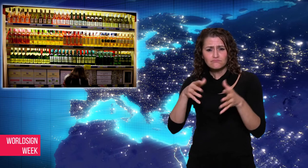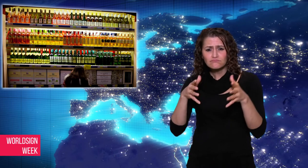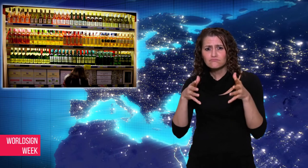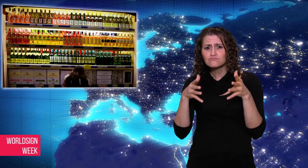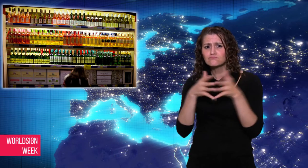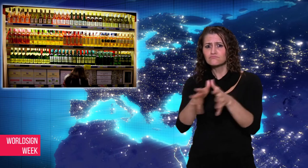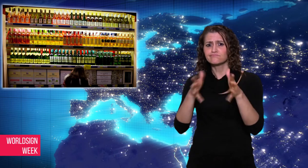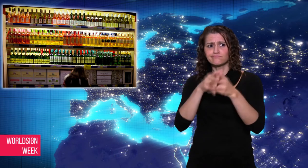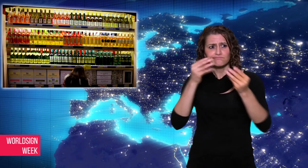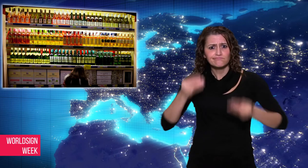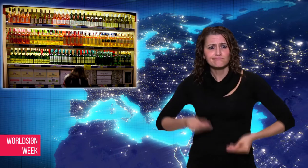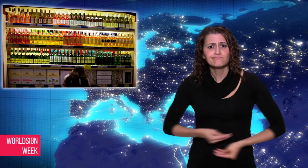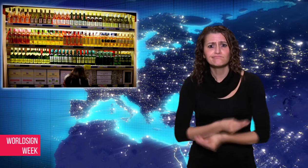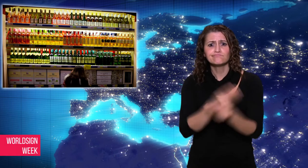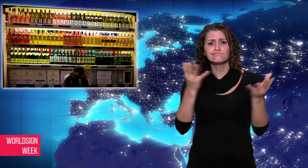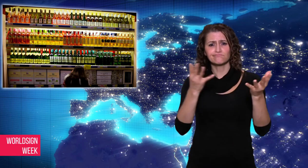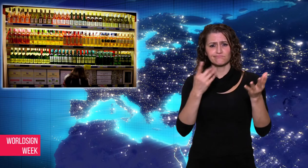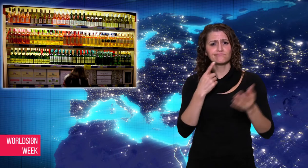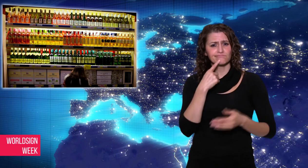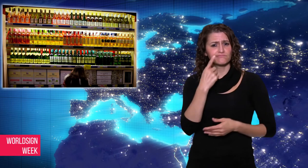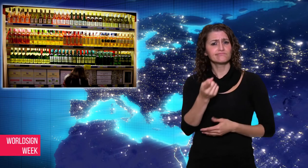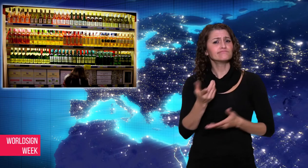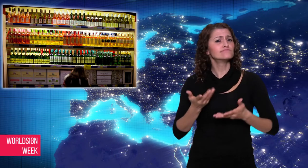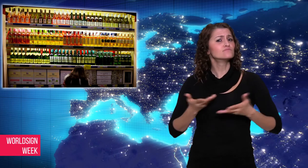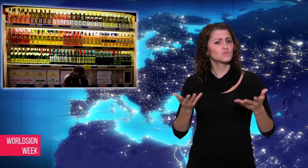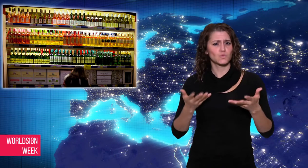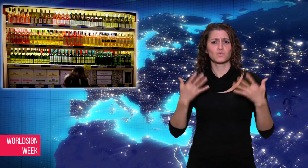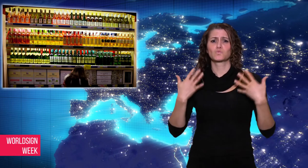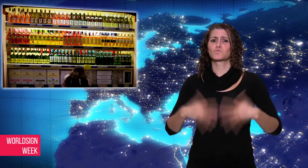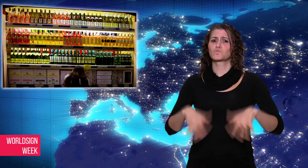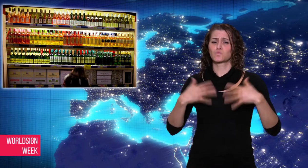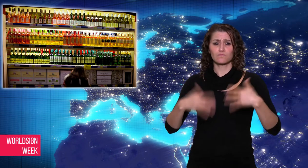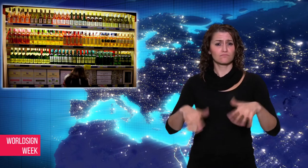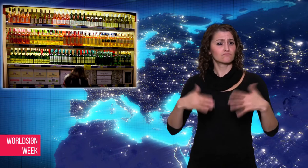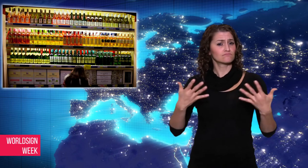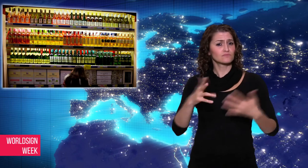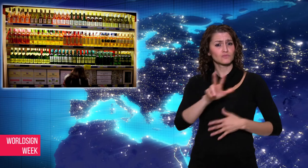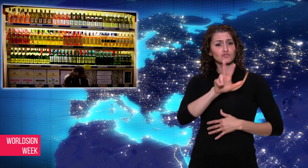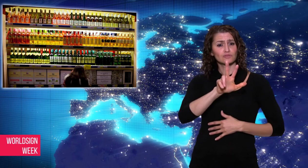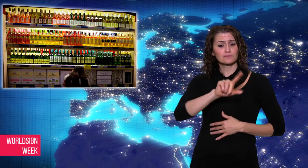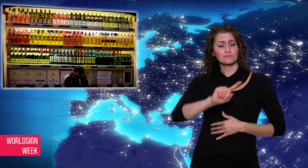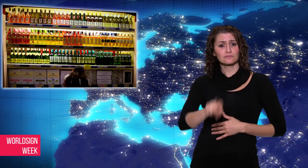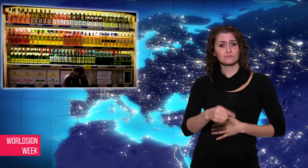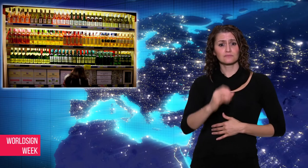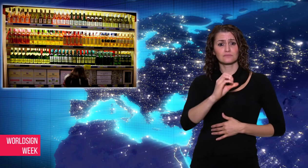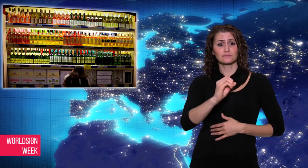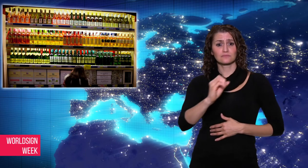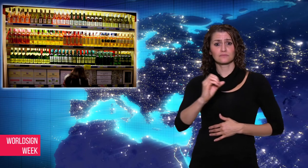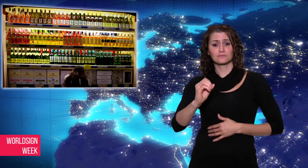reported that more than 3